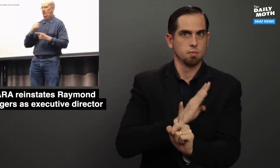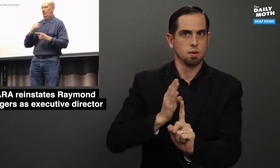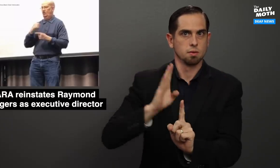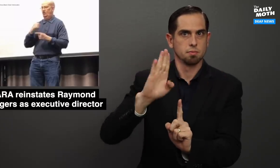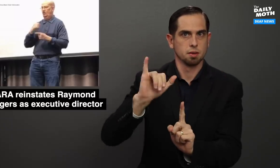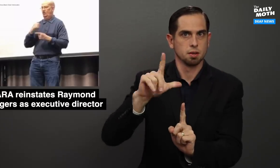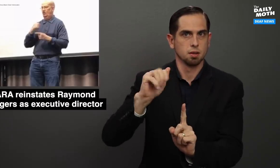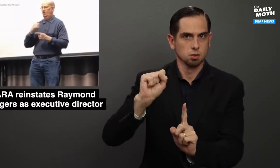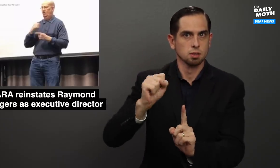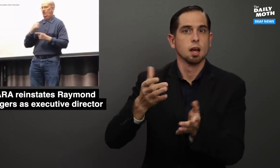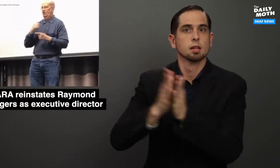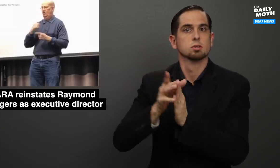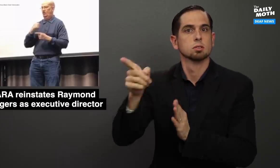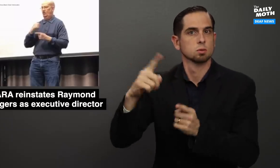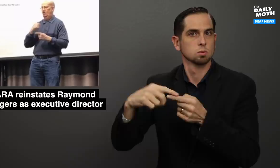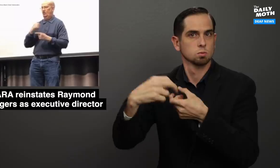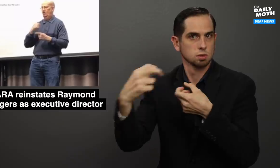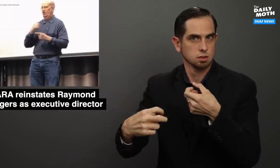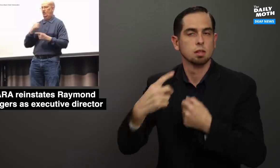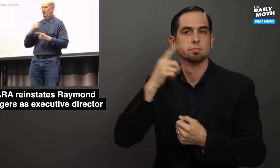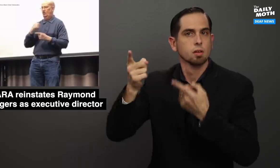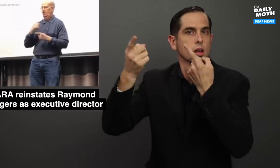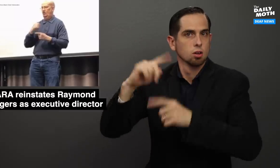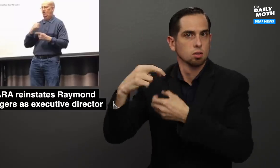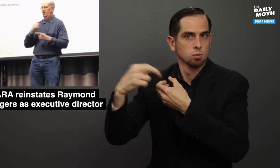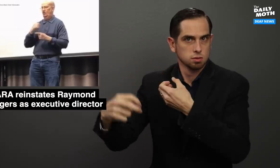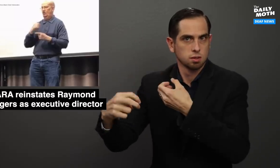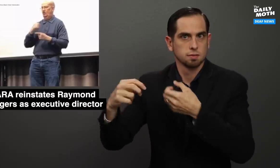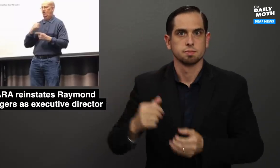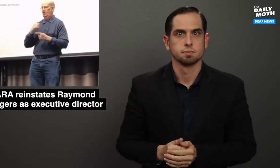the board's bylaws and asked her to resign, and she agreed to.